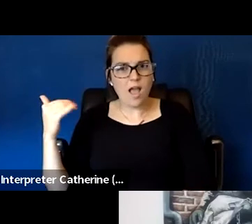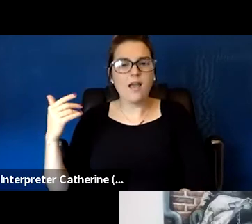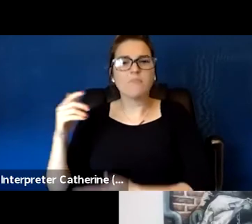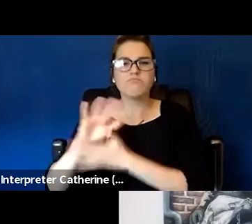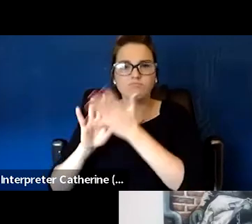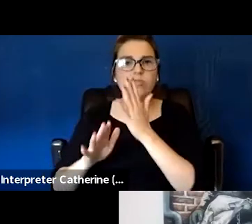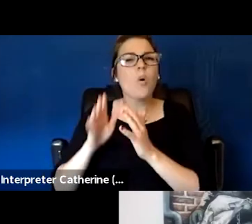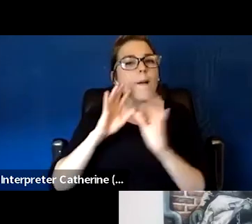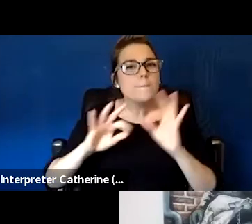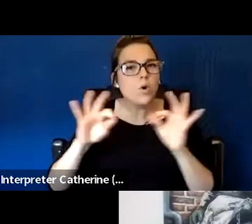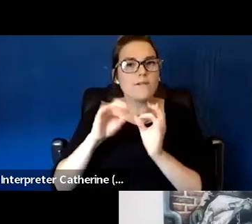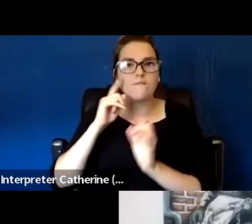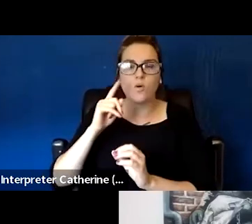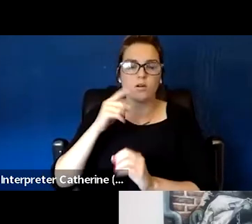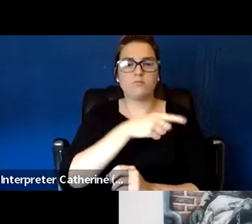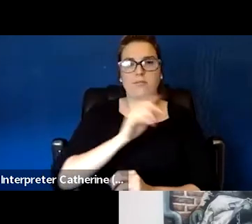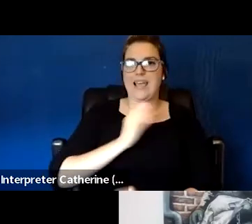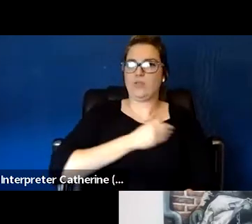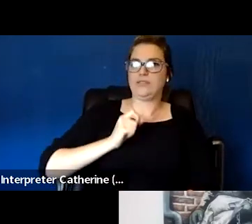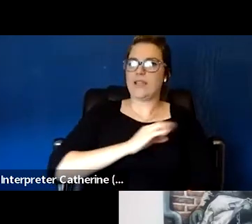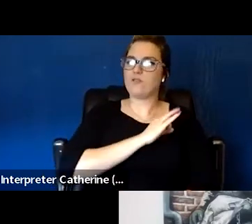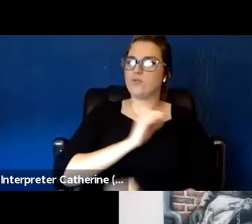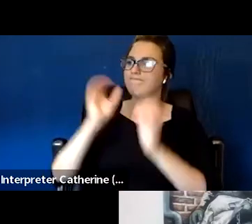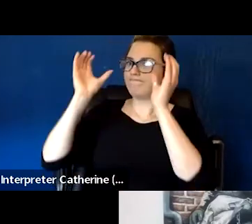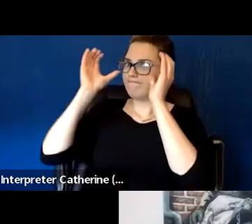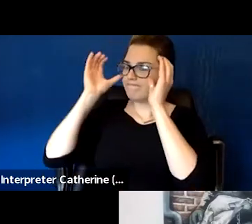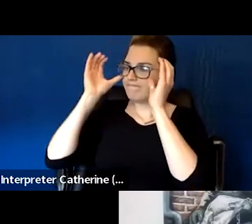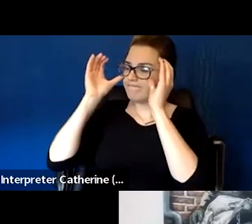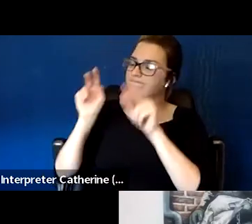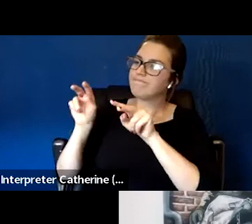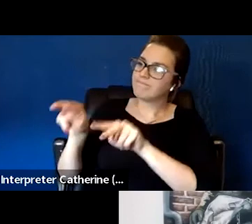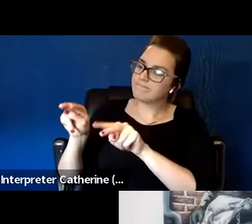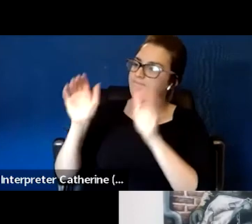and also making sure that you create a safe environment when it's happening.